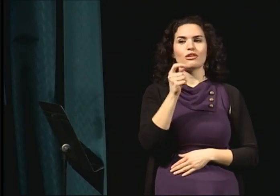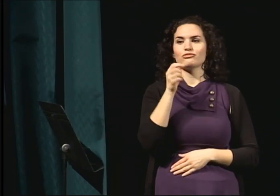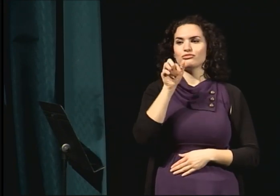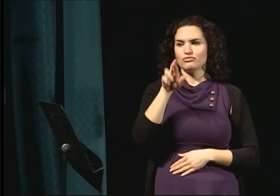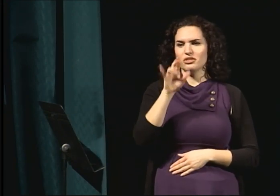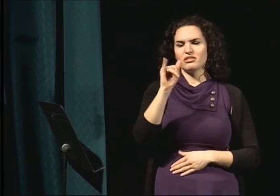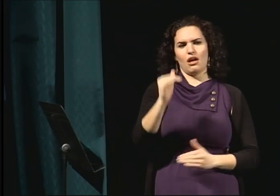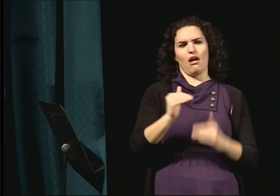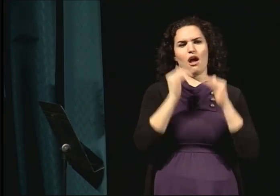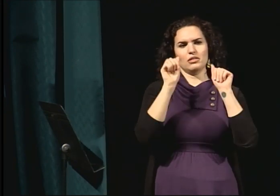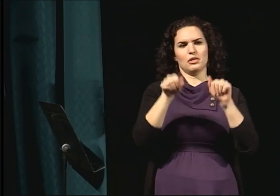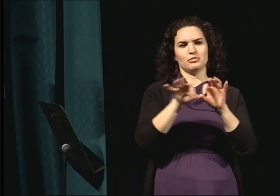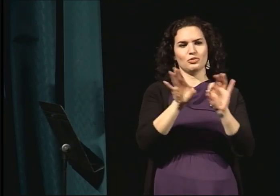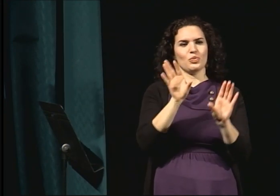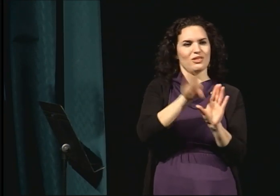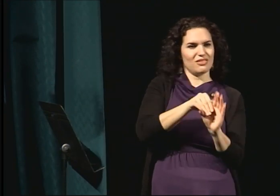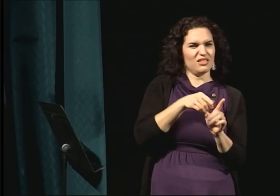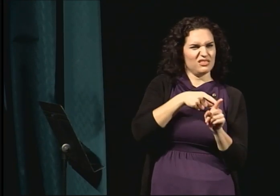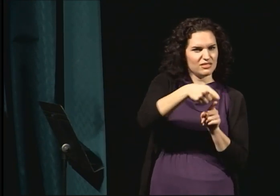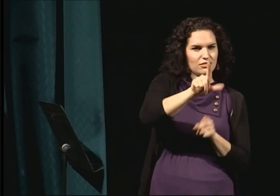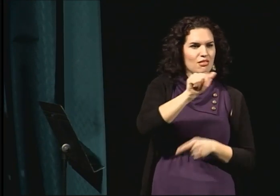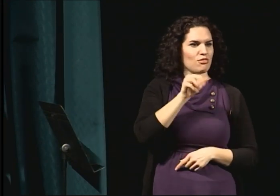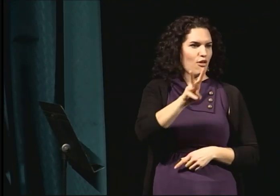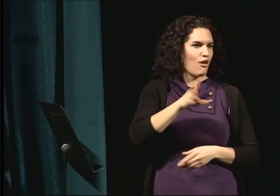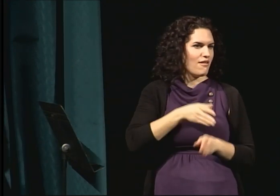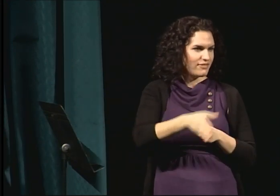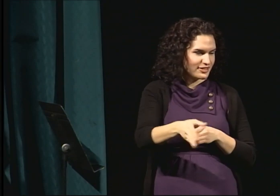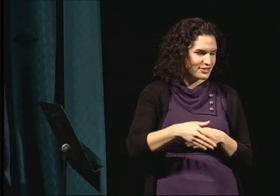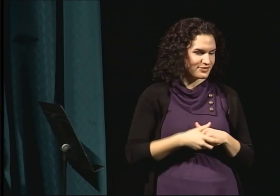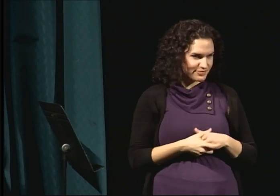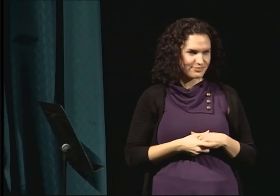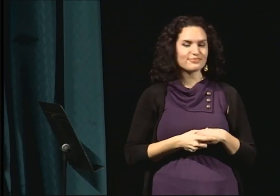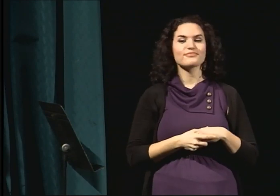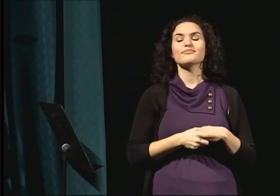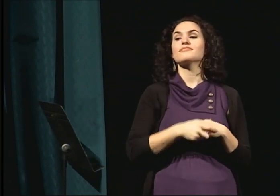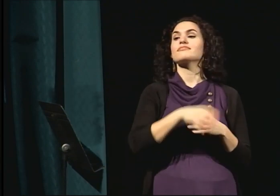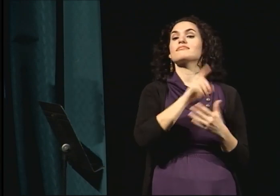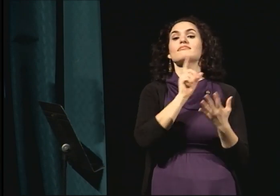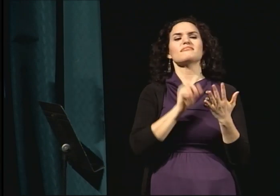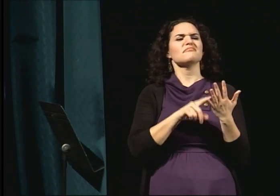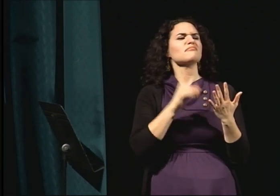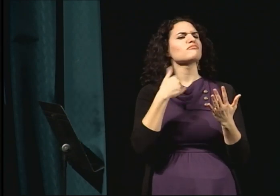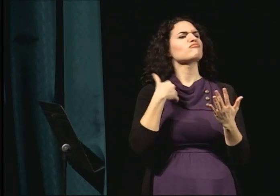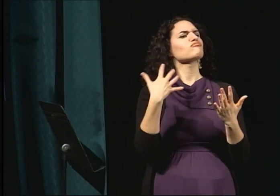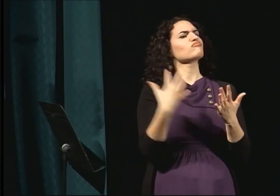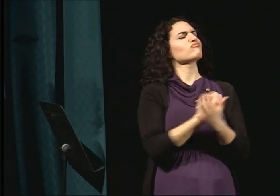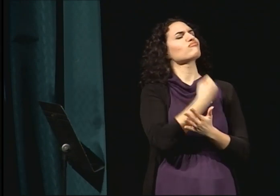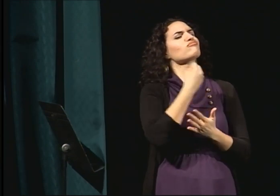who is specializing in the field of law. And I would also like to explain the difference between earning a degree